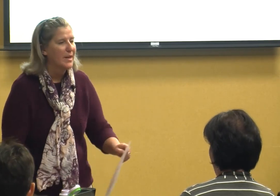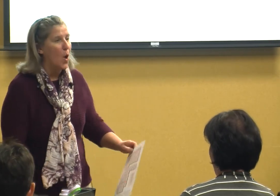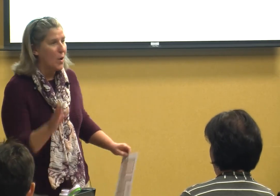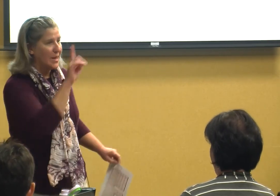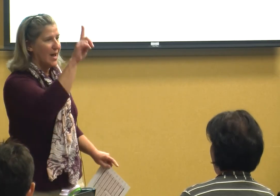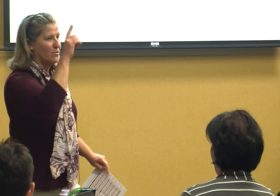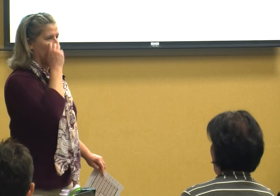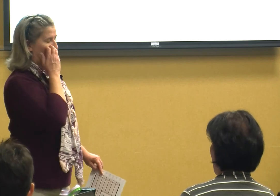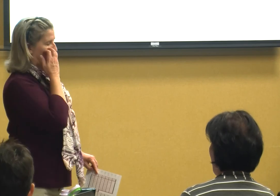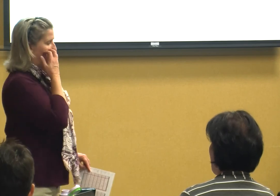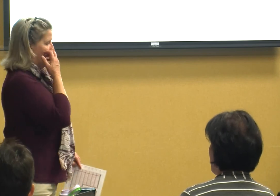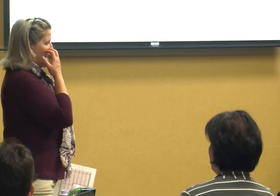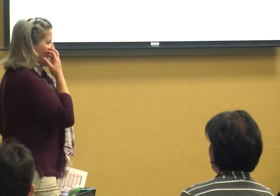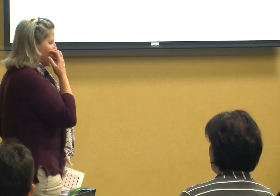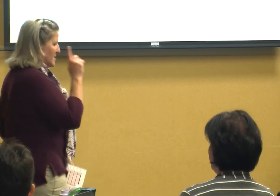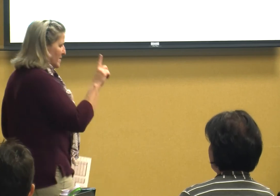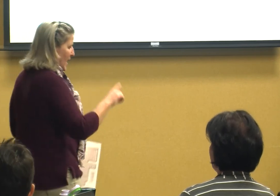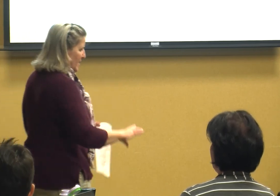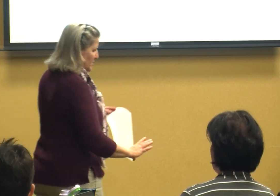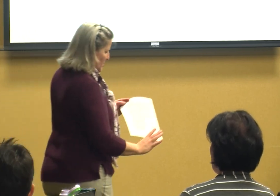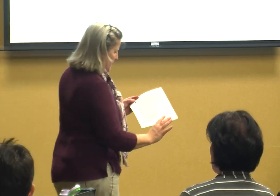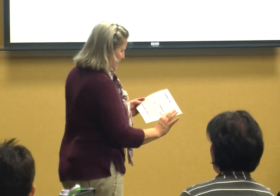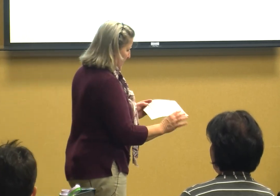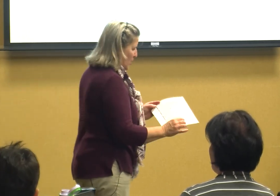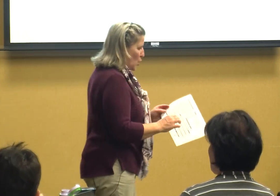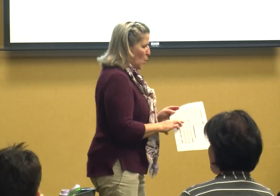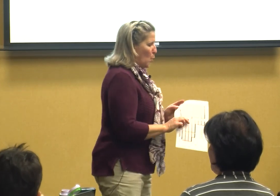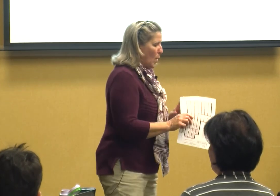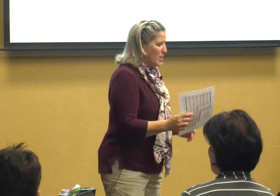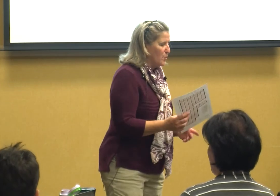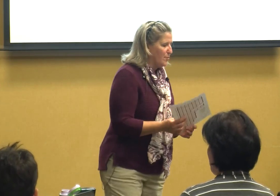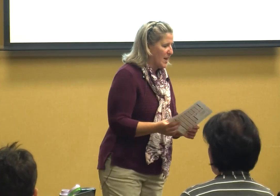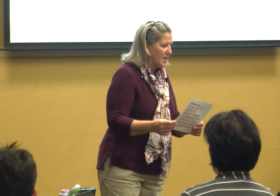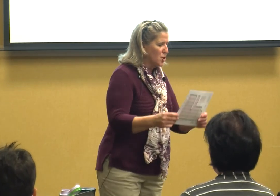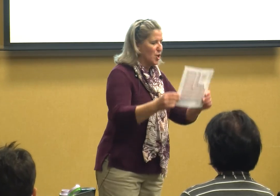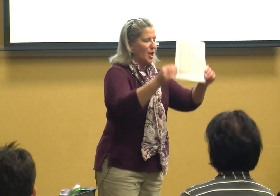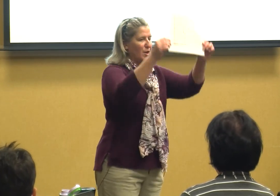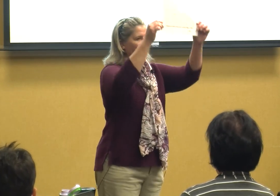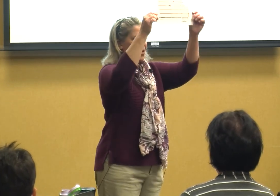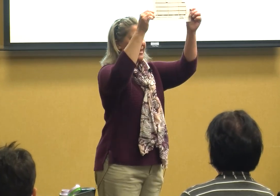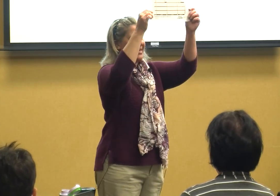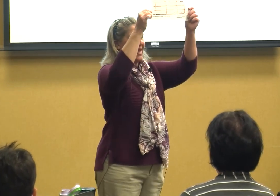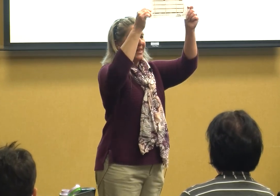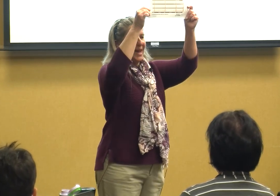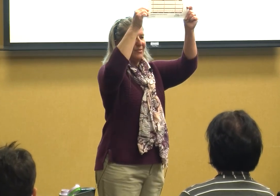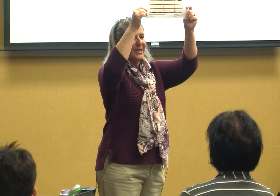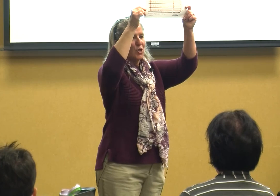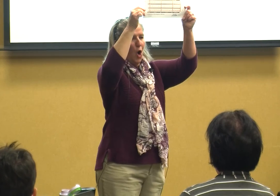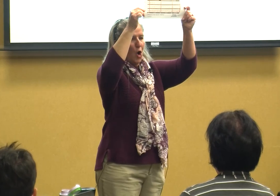online version and I'll get to that in just a minute when you finish there is a lovely chart